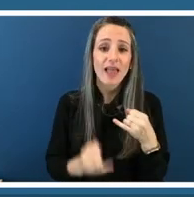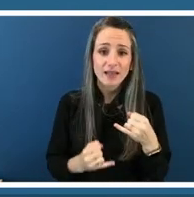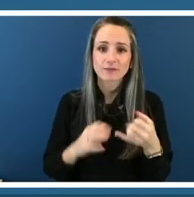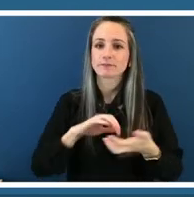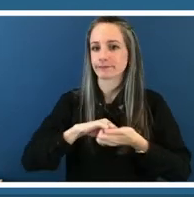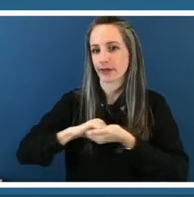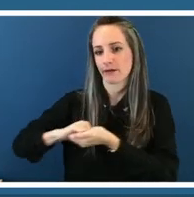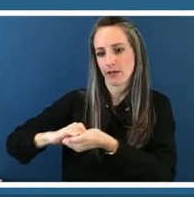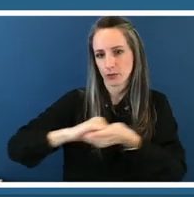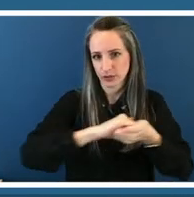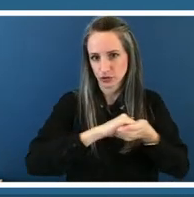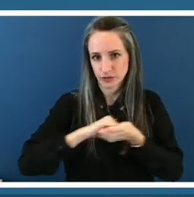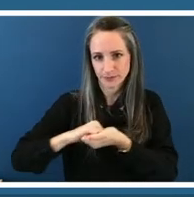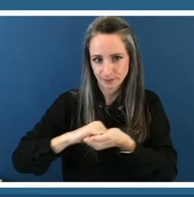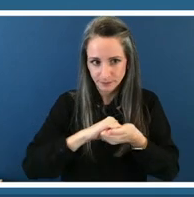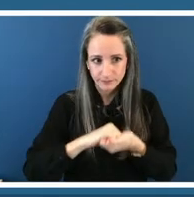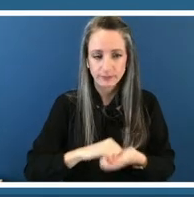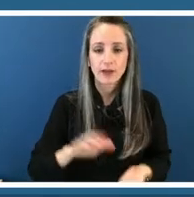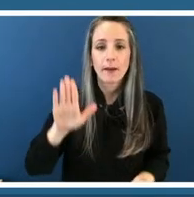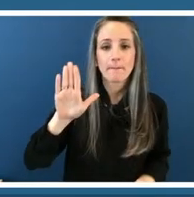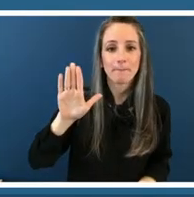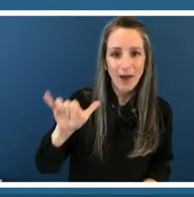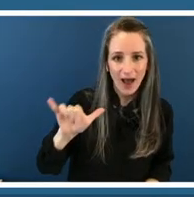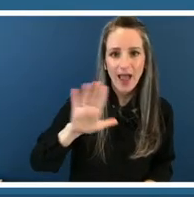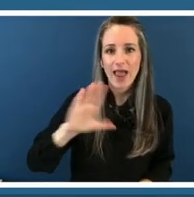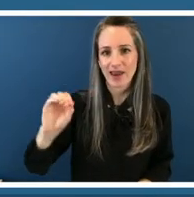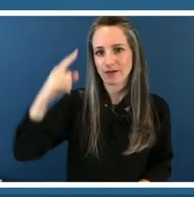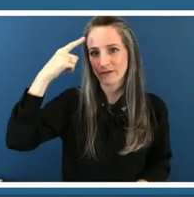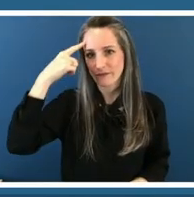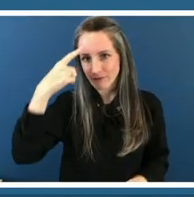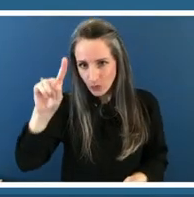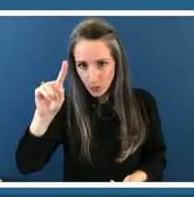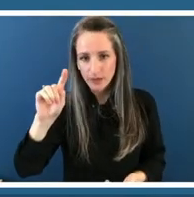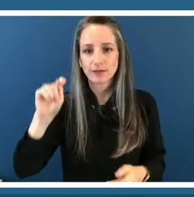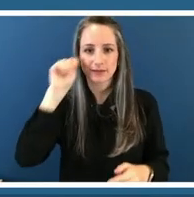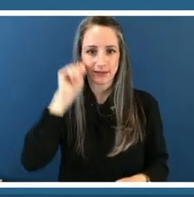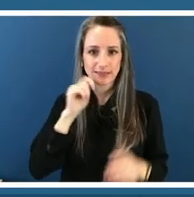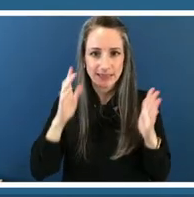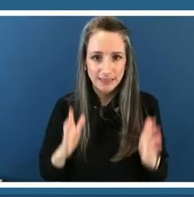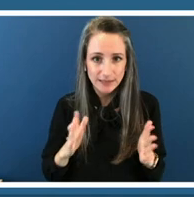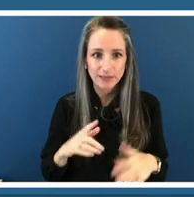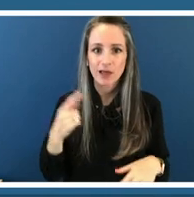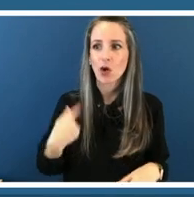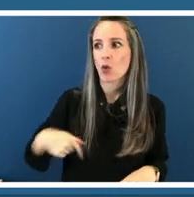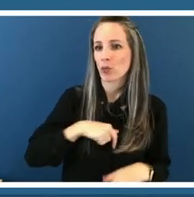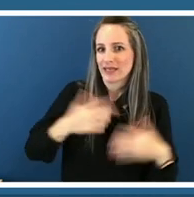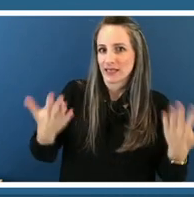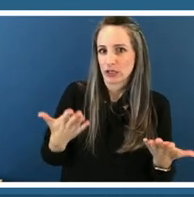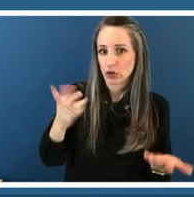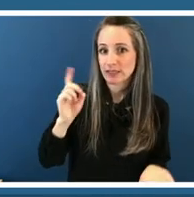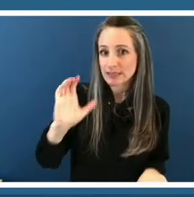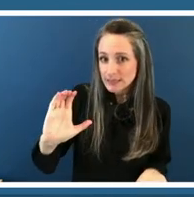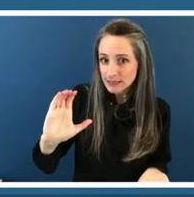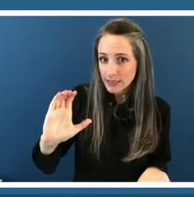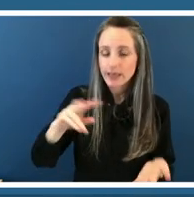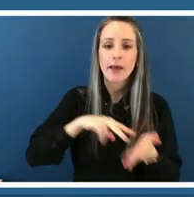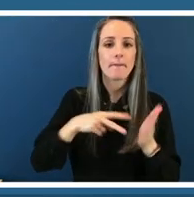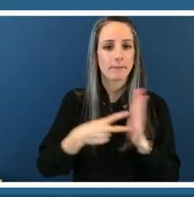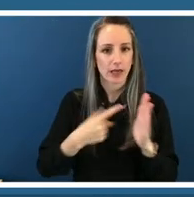like we are by teens four teams we are very much in and of dc the city and so